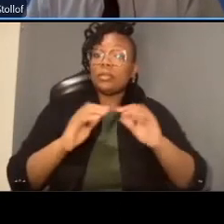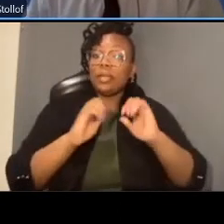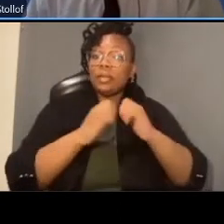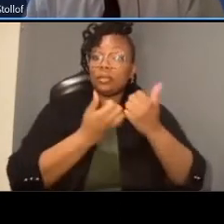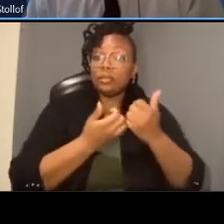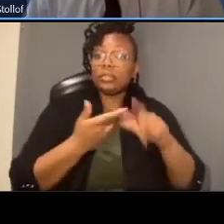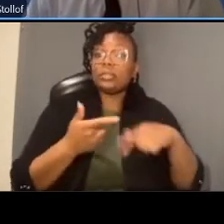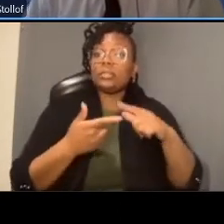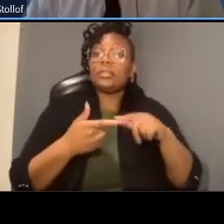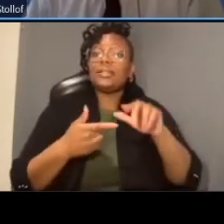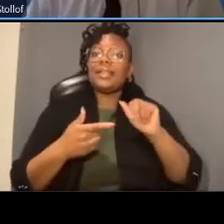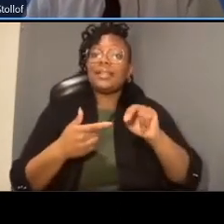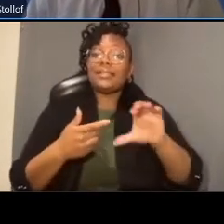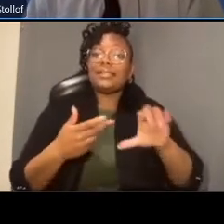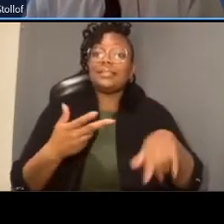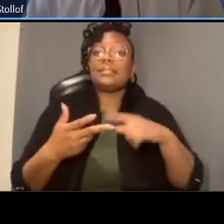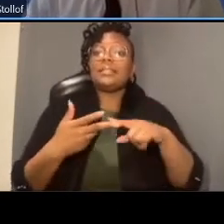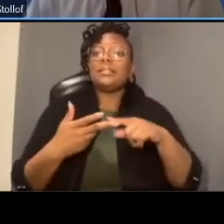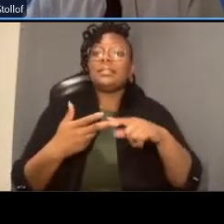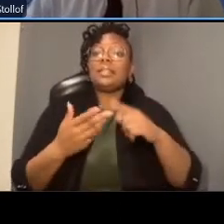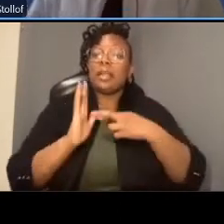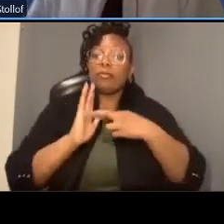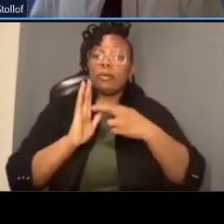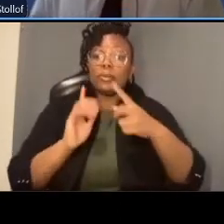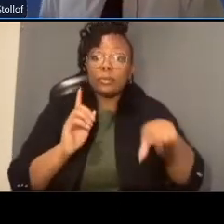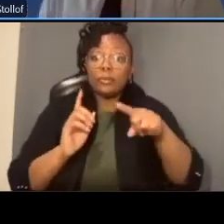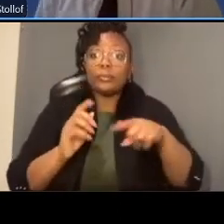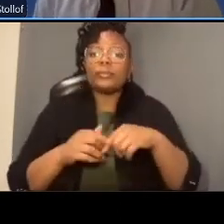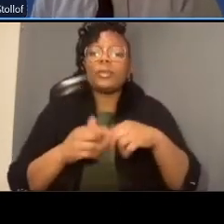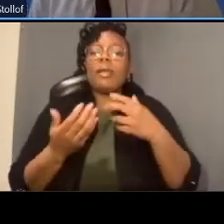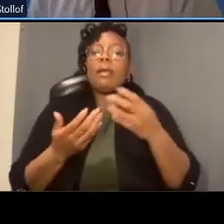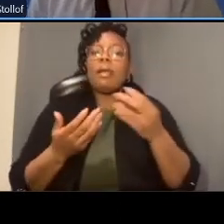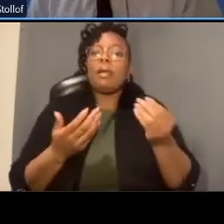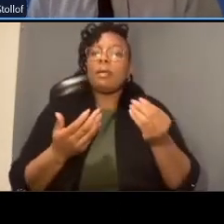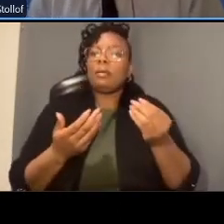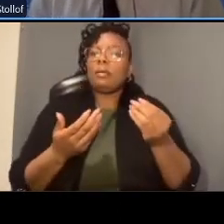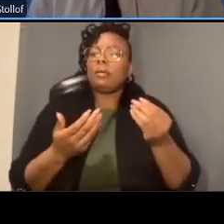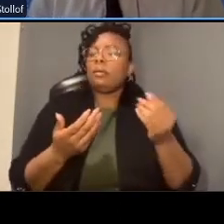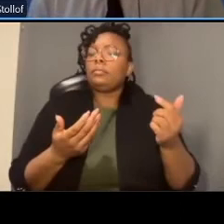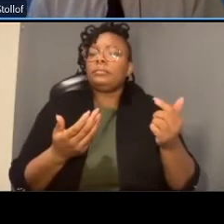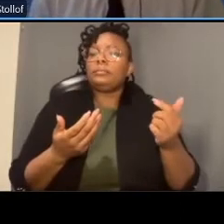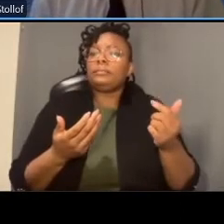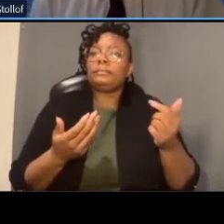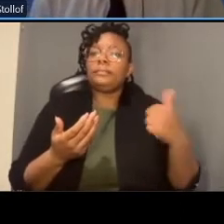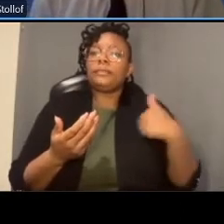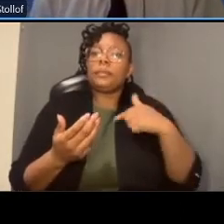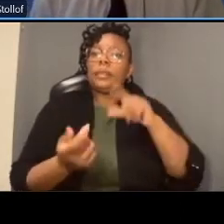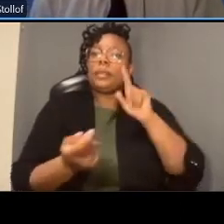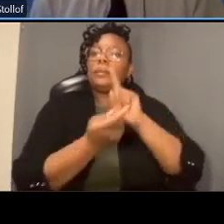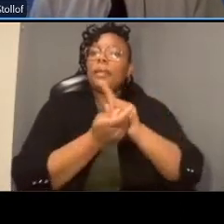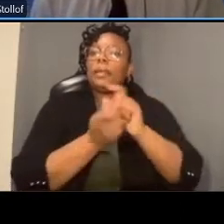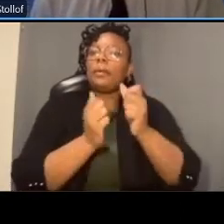met with i said the institutional users uh we've had meetings that really were open to everyone